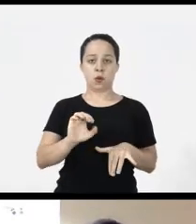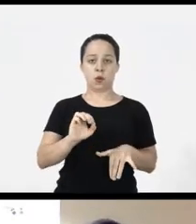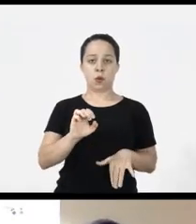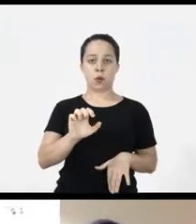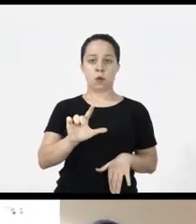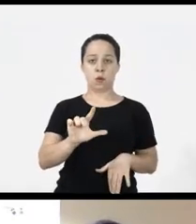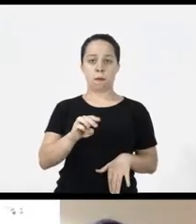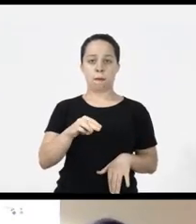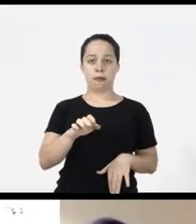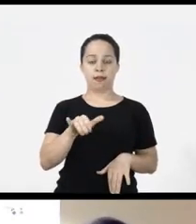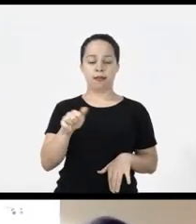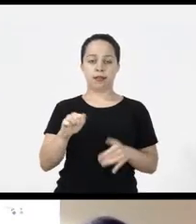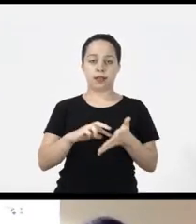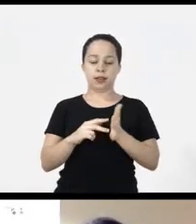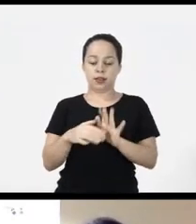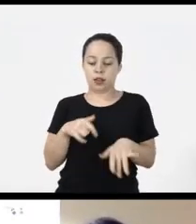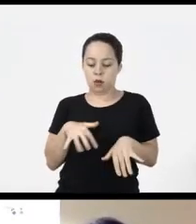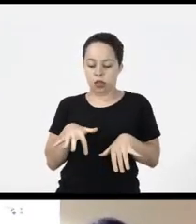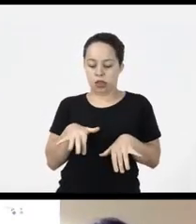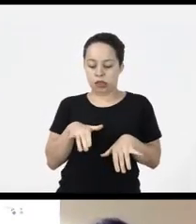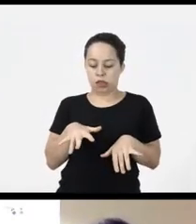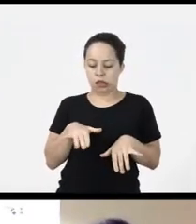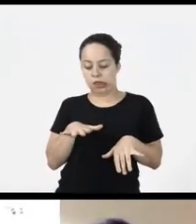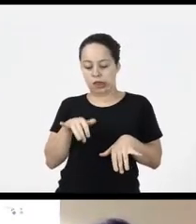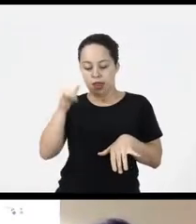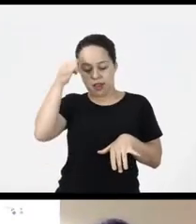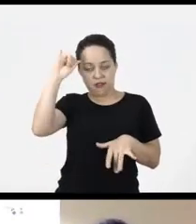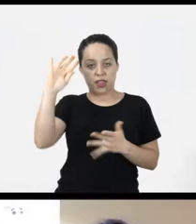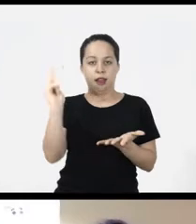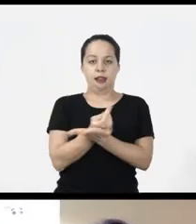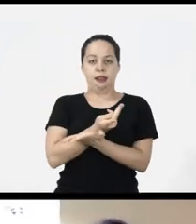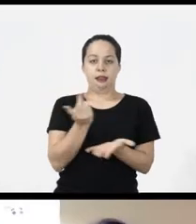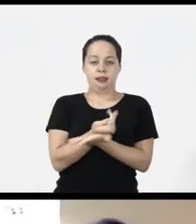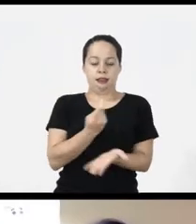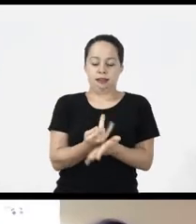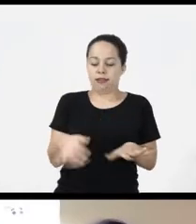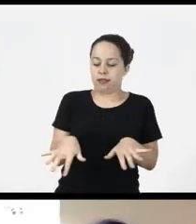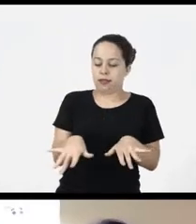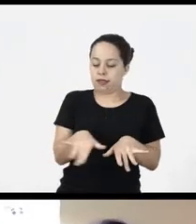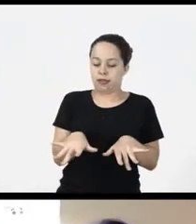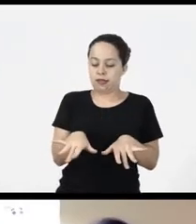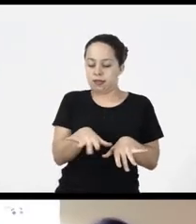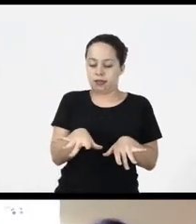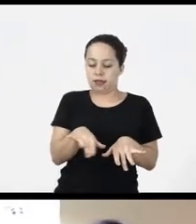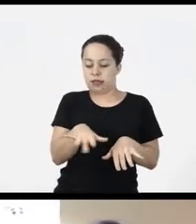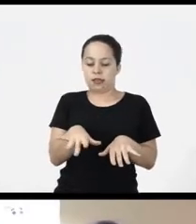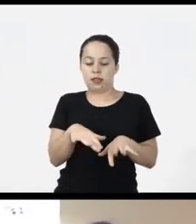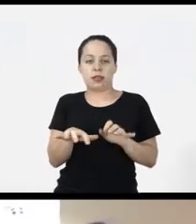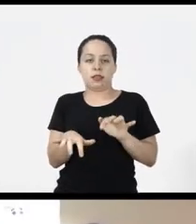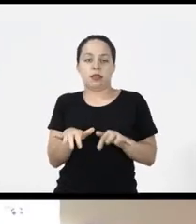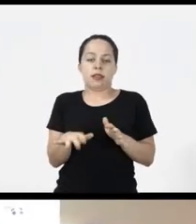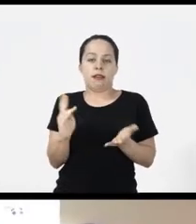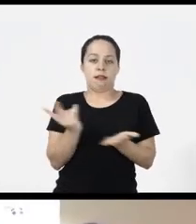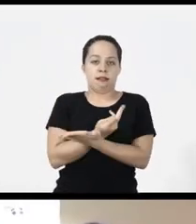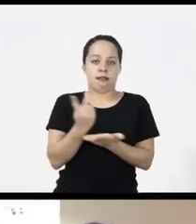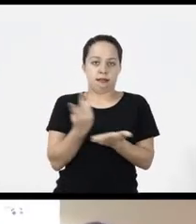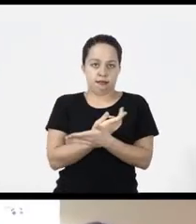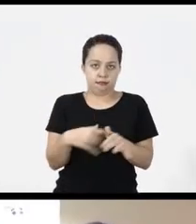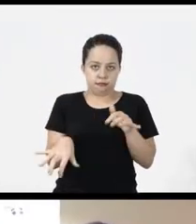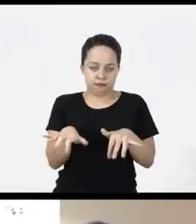that we call isolates keys so as not to bump into unnecessary keys. People